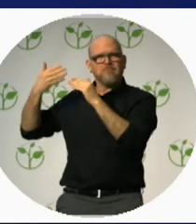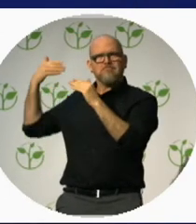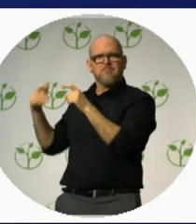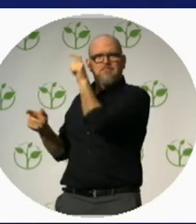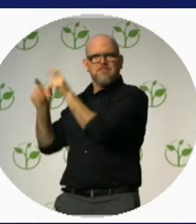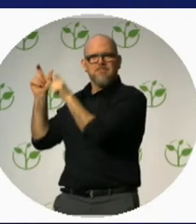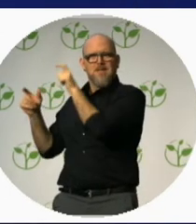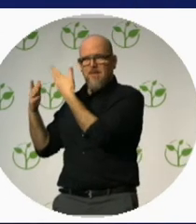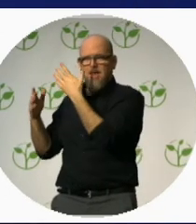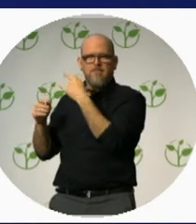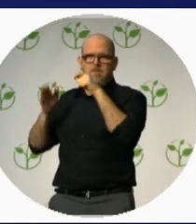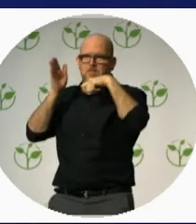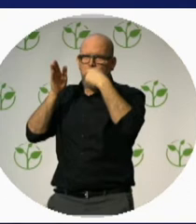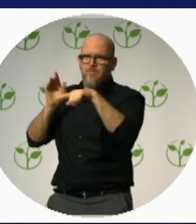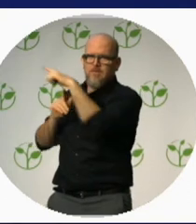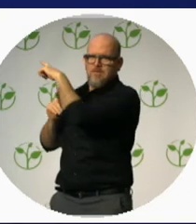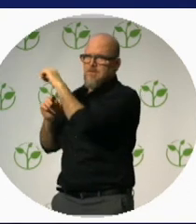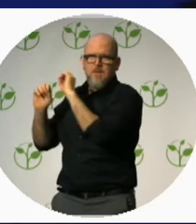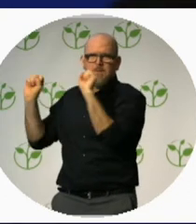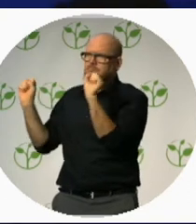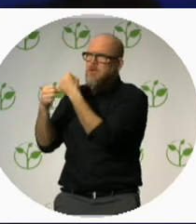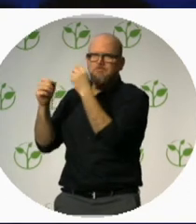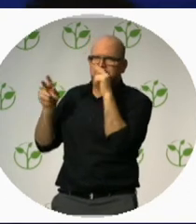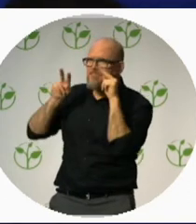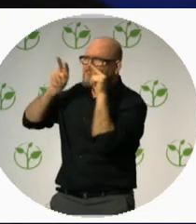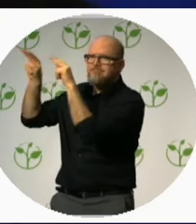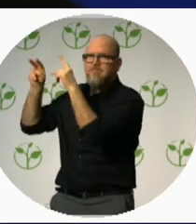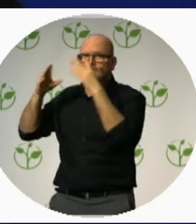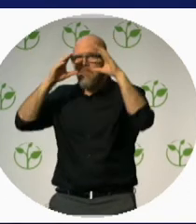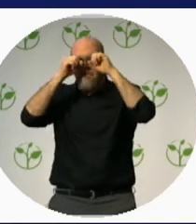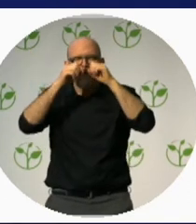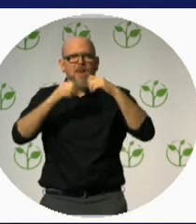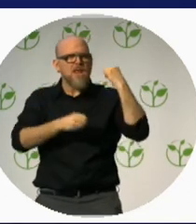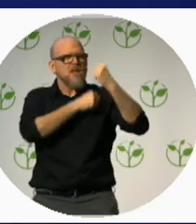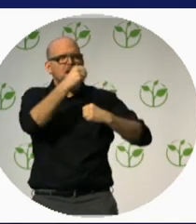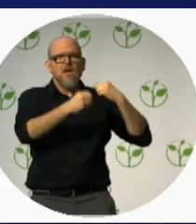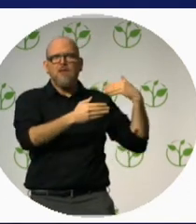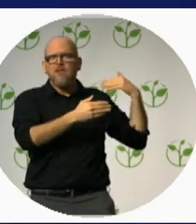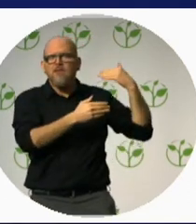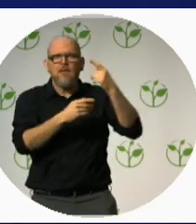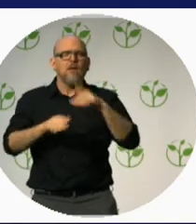by people who can see – Conventions about blindness that are often accepted without question.